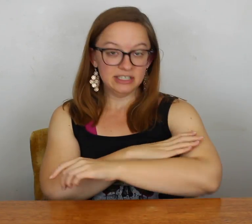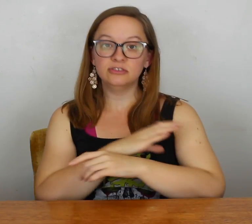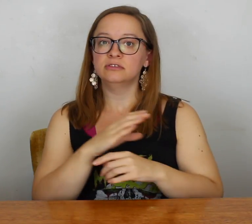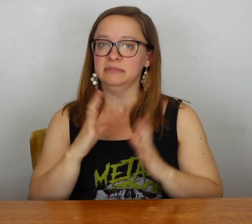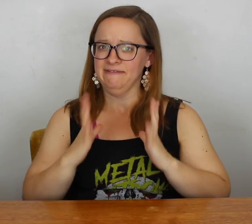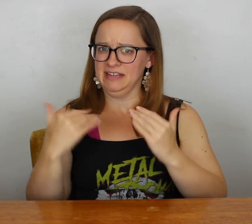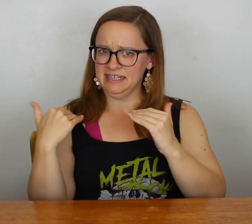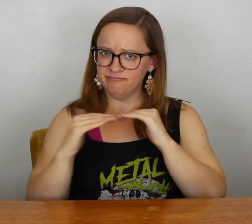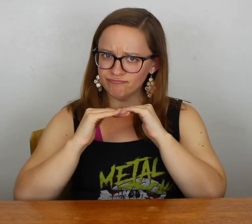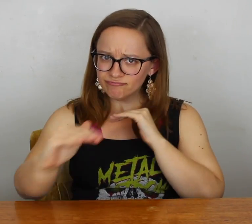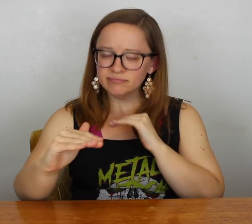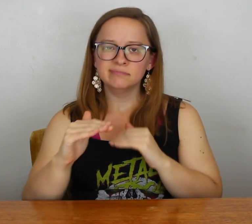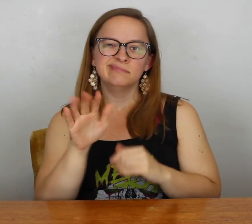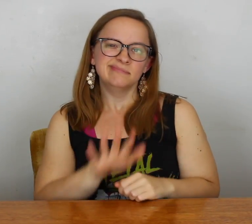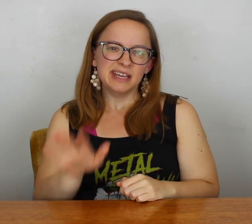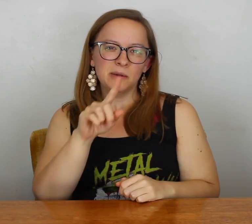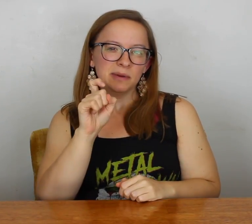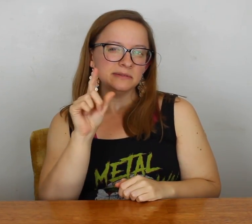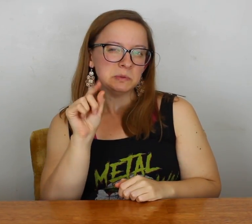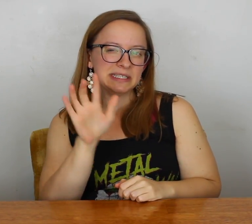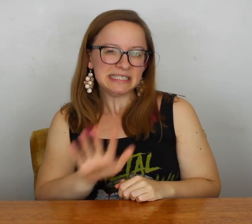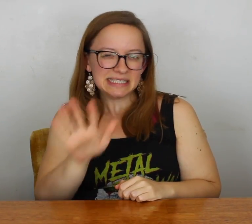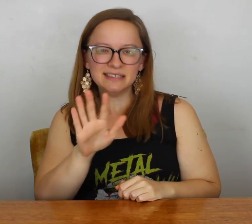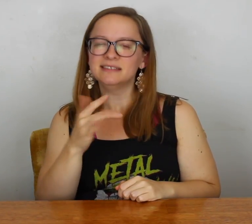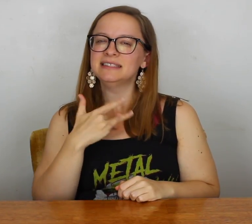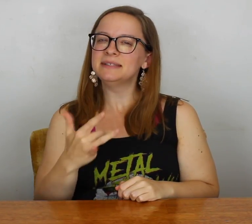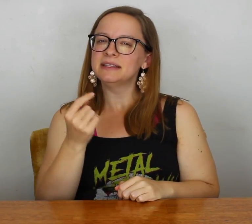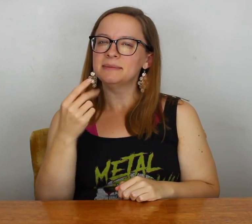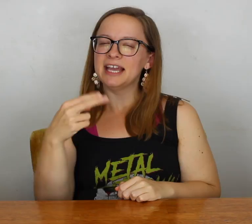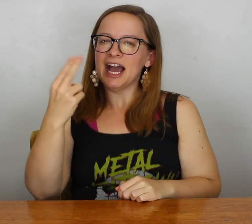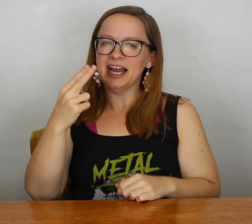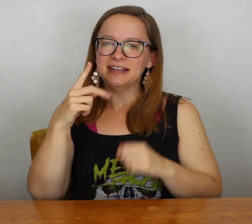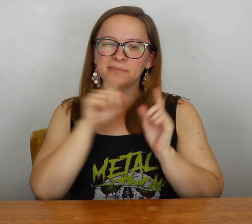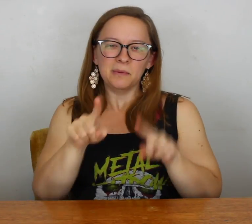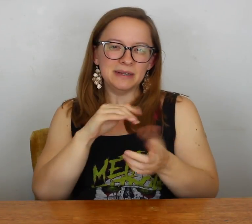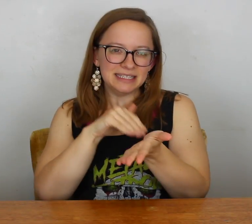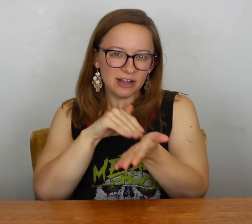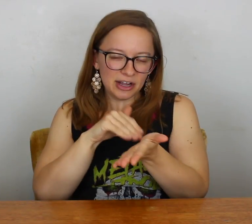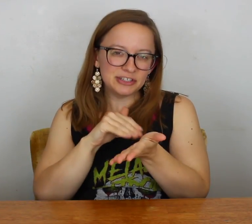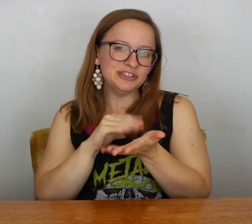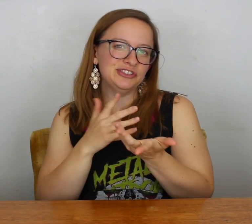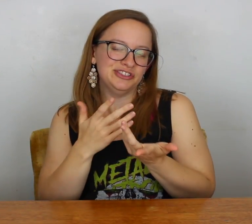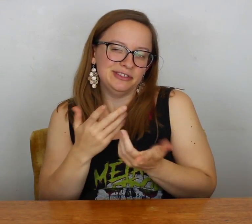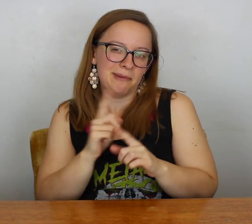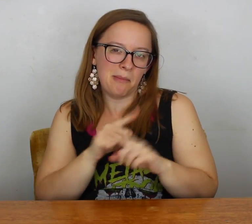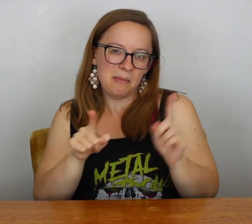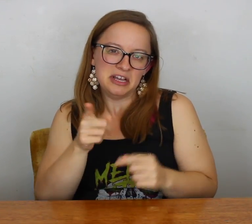My blood pressure has been good and stable, around 120 or so. Typically it's a little bit higher when I go to the doctor,